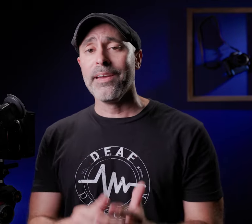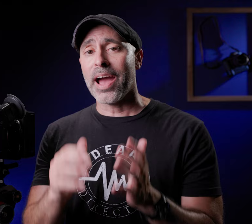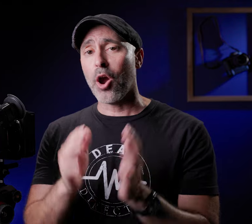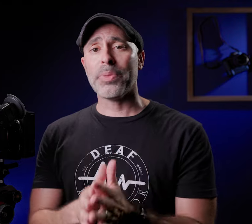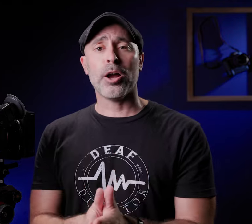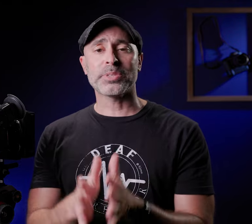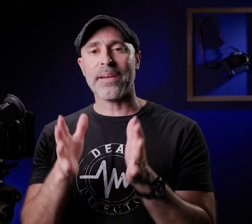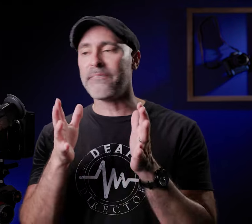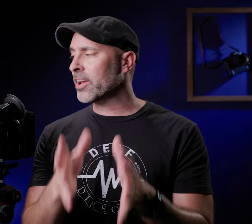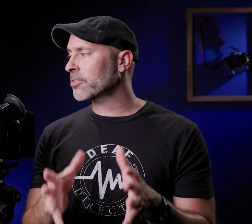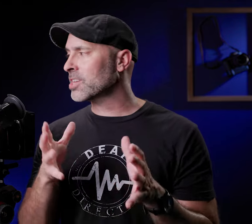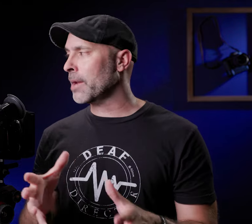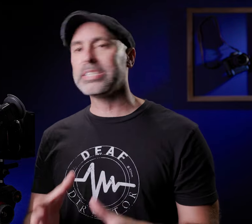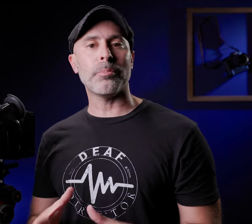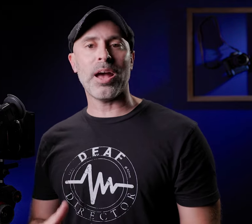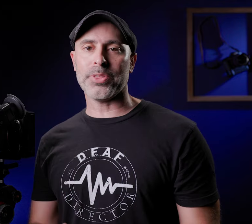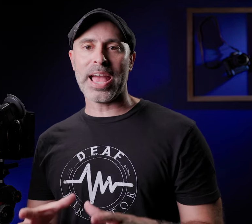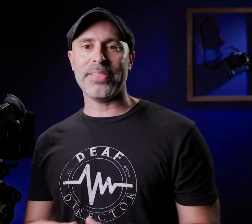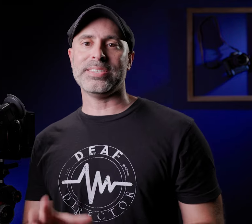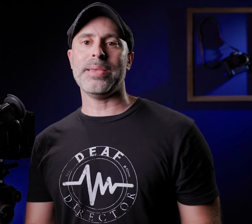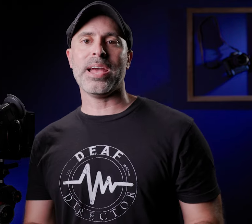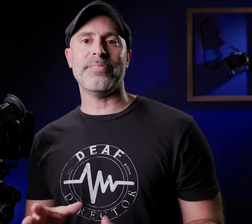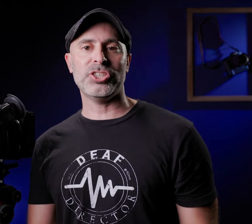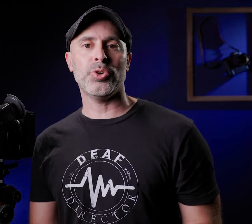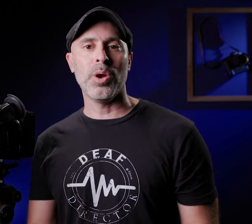I hope that helps I i figure there's got to be someone out there that had the same kind of issue